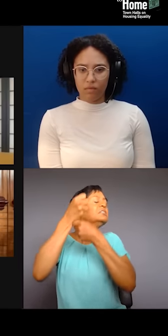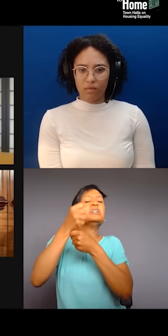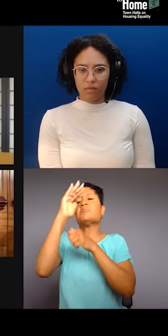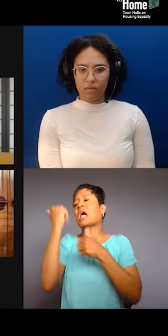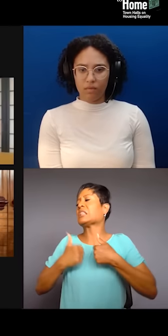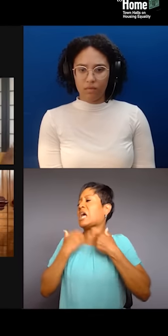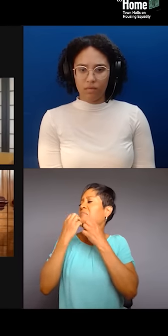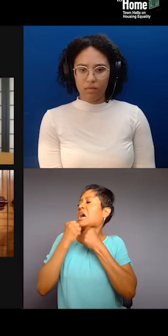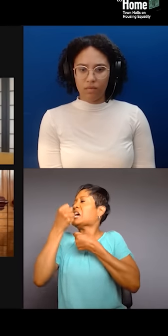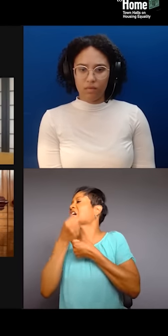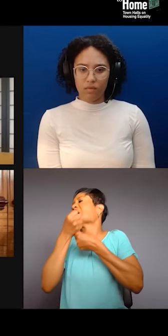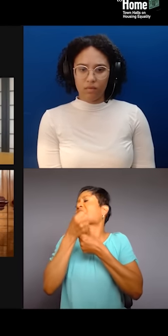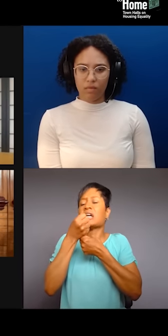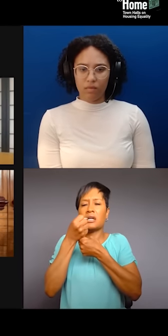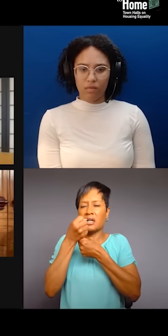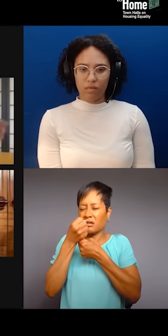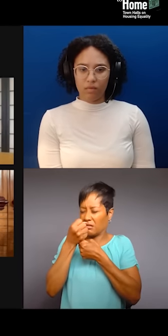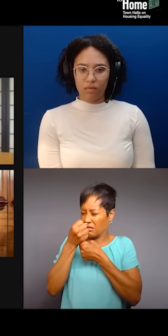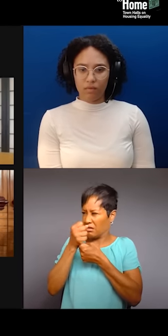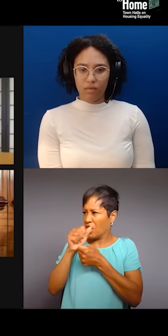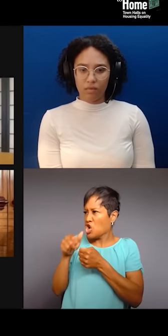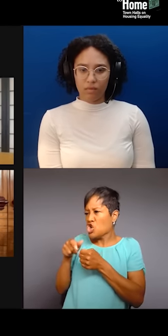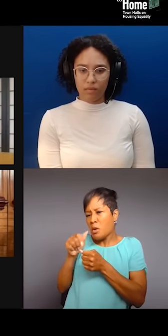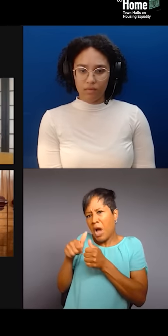It's the same people who say that they are here as allies,